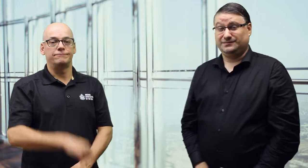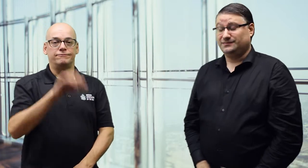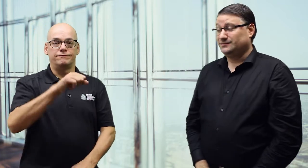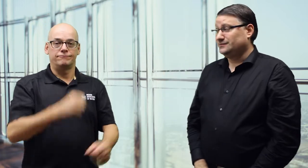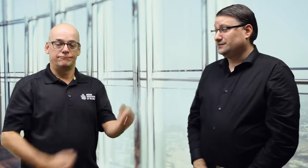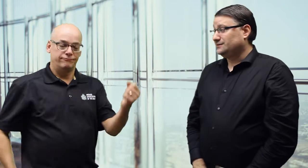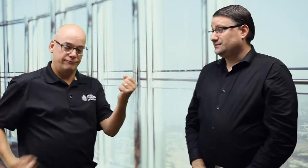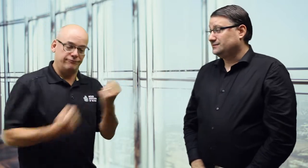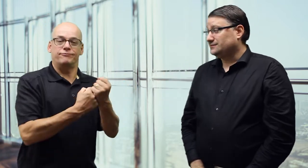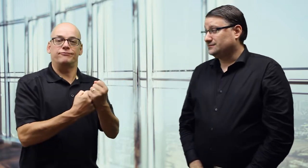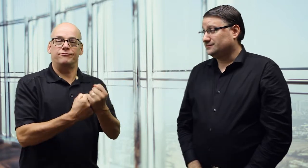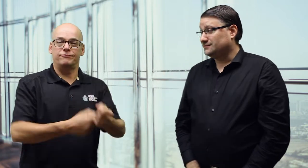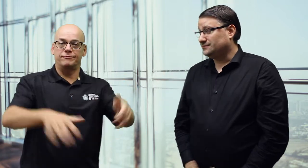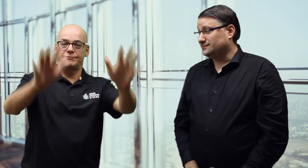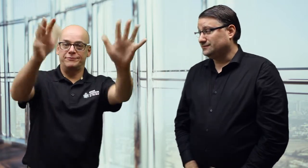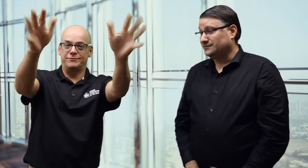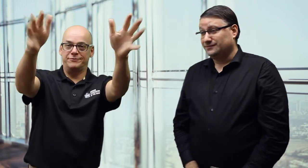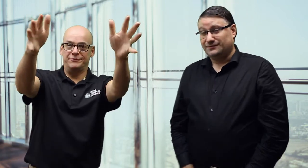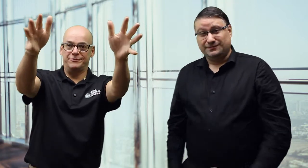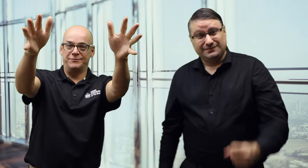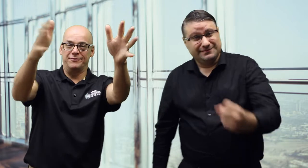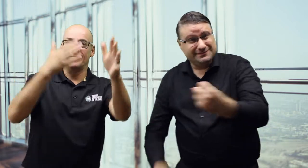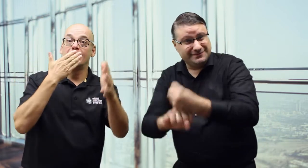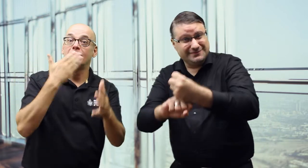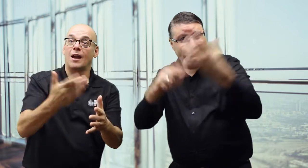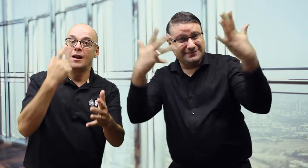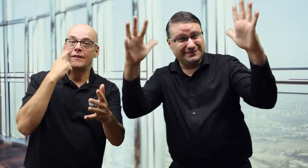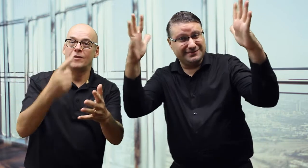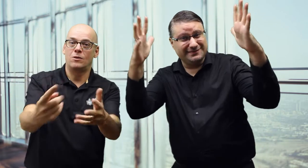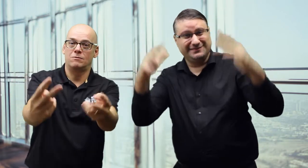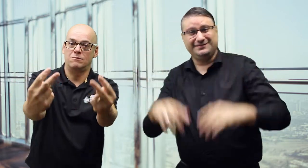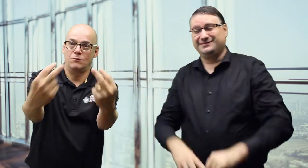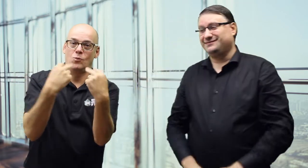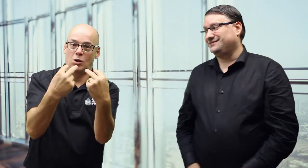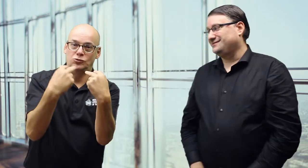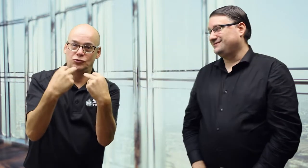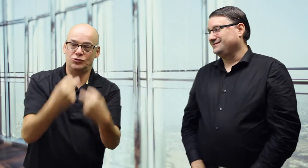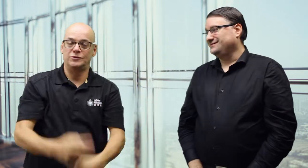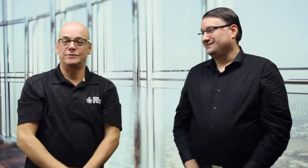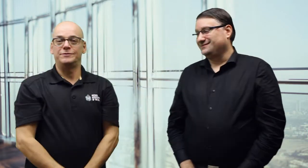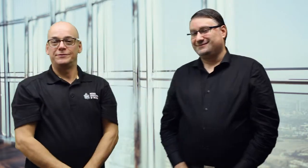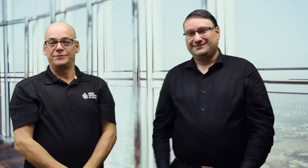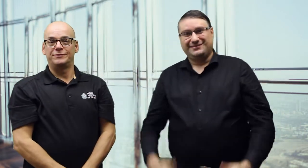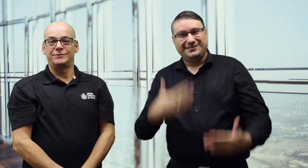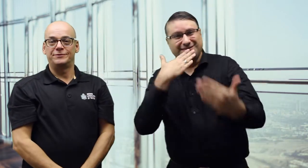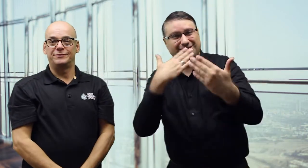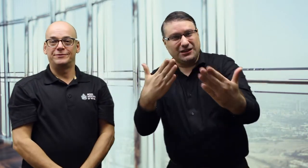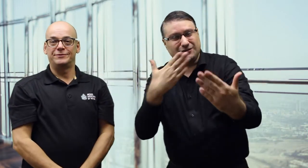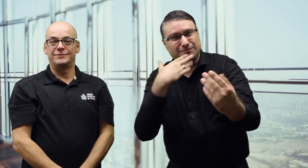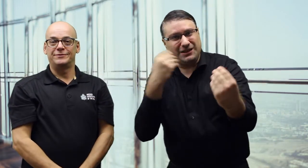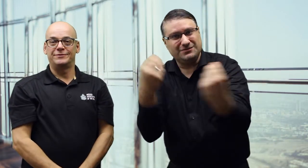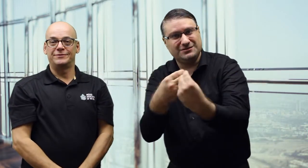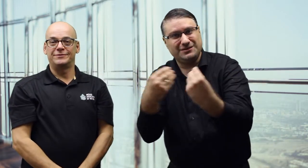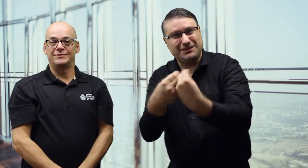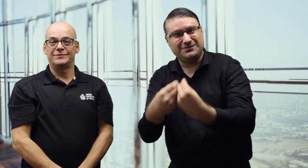Donald: Yes, let's support this! Donald: Thank you for watching! Frank: Thank you! Thank you very much!